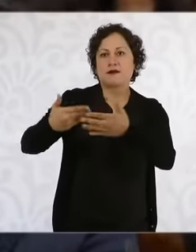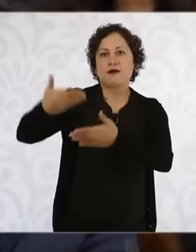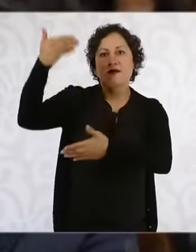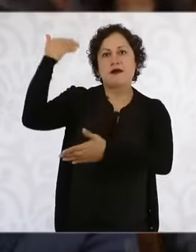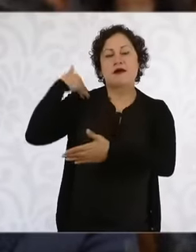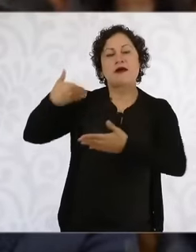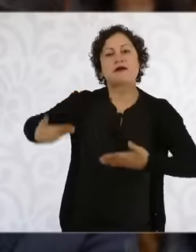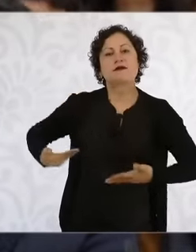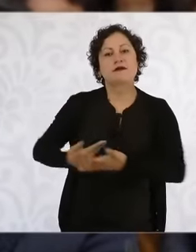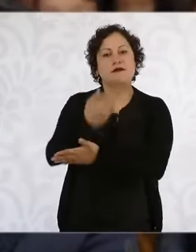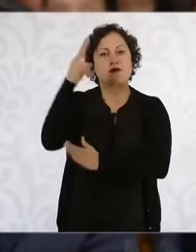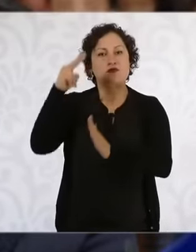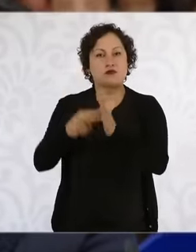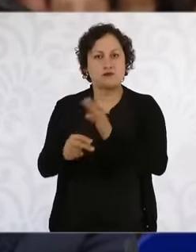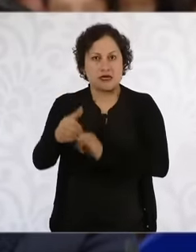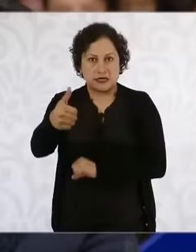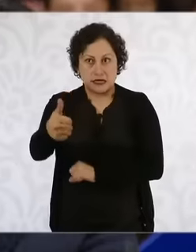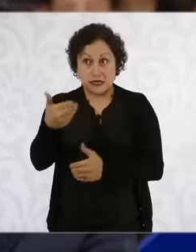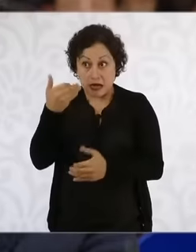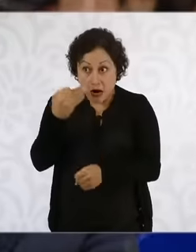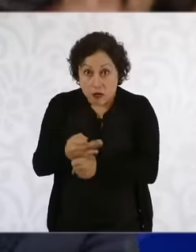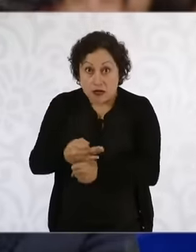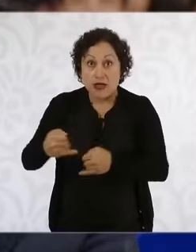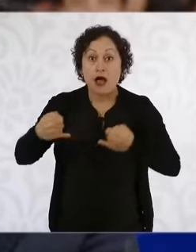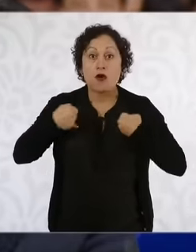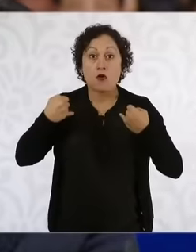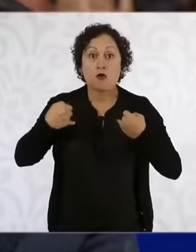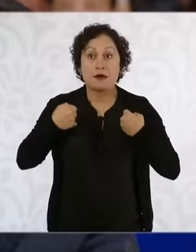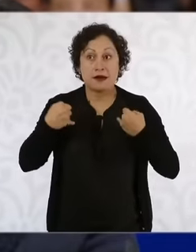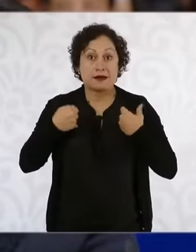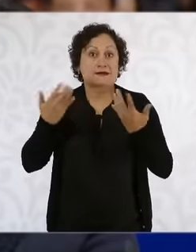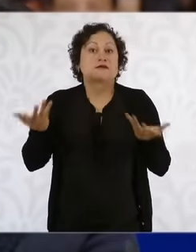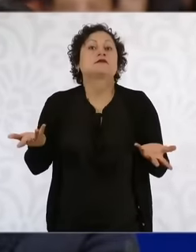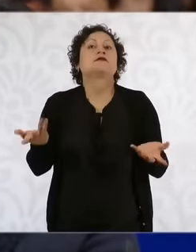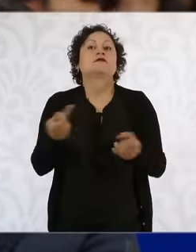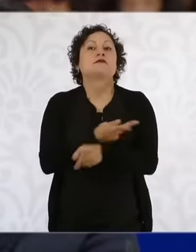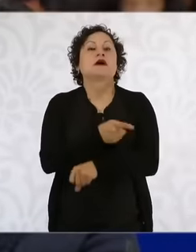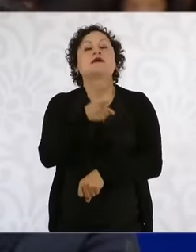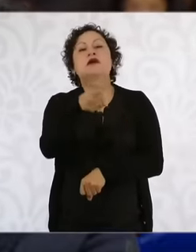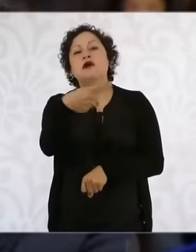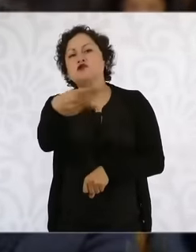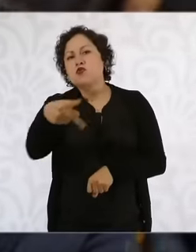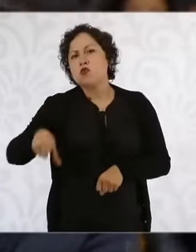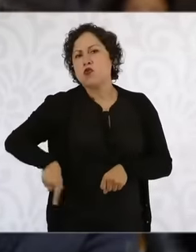the war against drugs so ask him if his government has any plan to contain